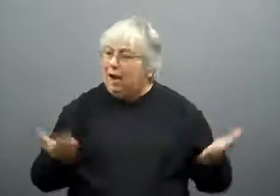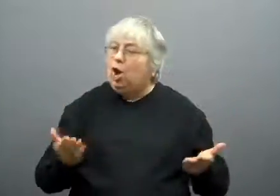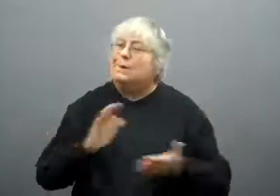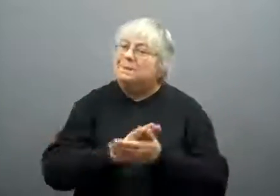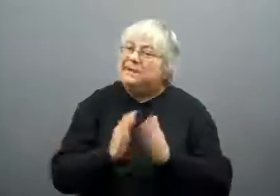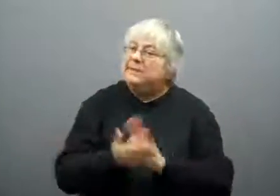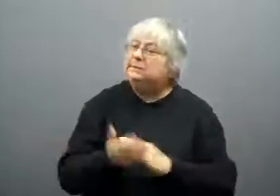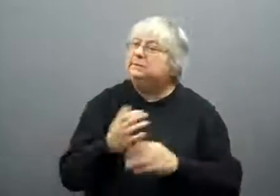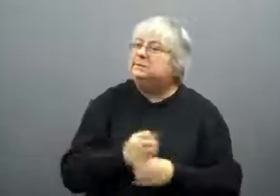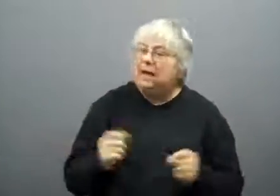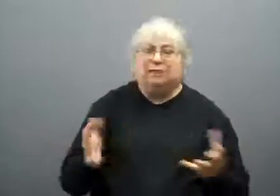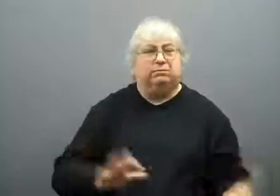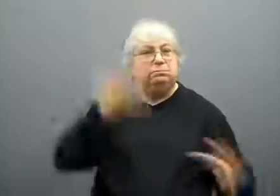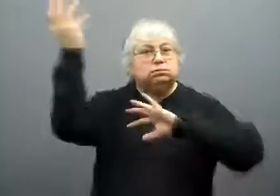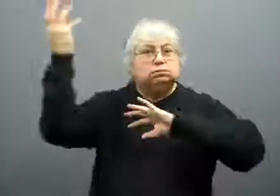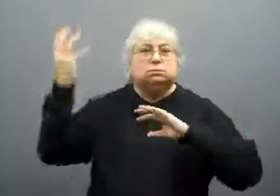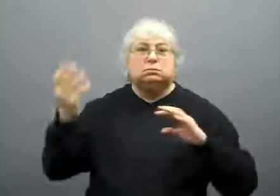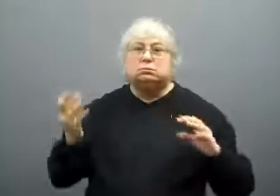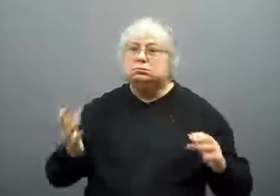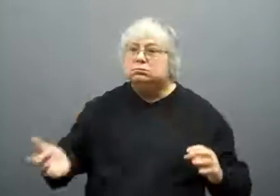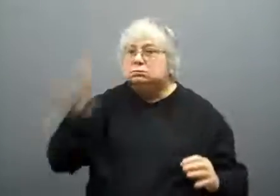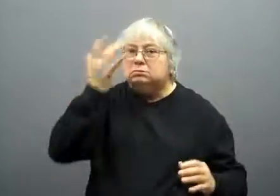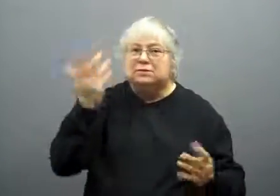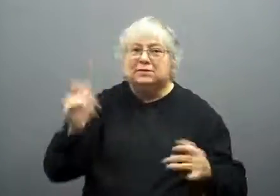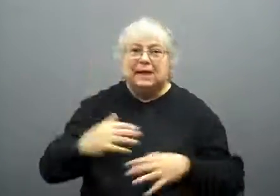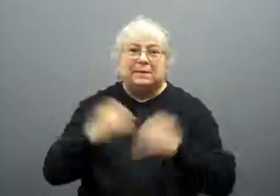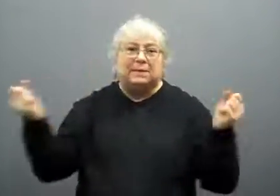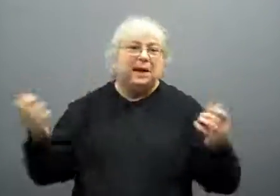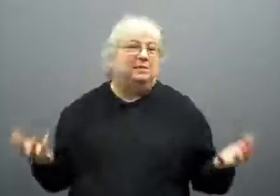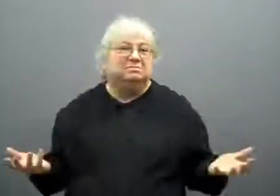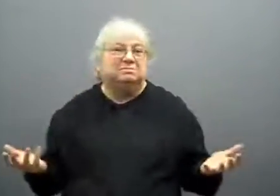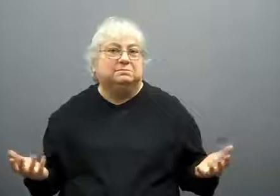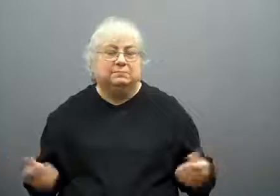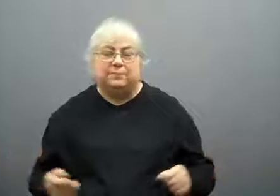was an assault on the peace and welfare of Turkey.